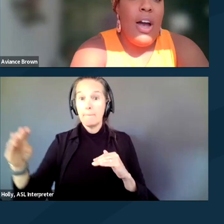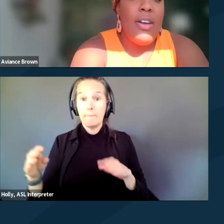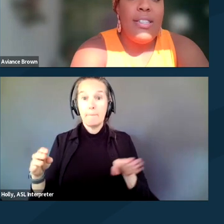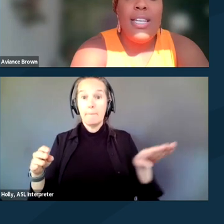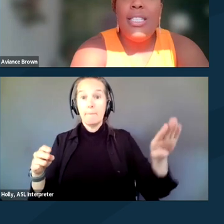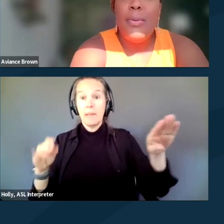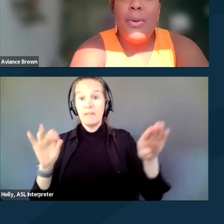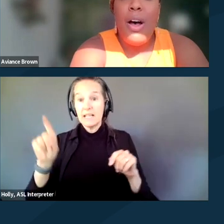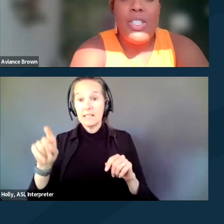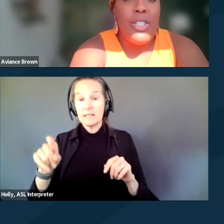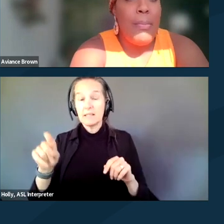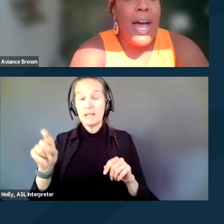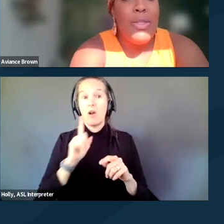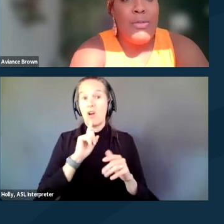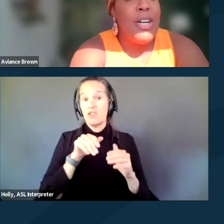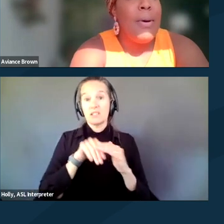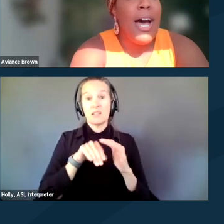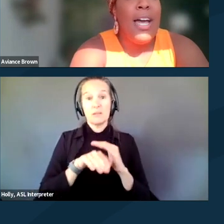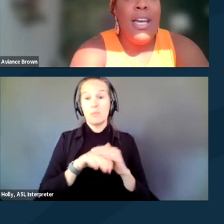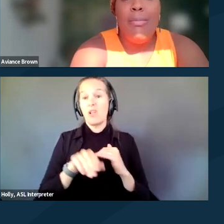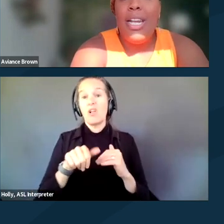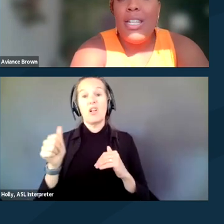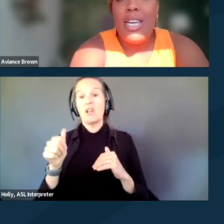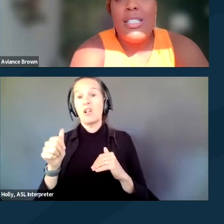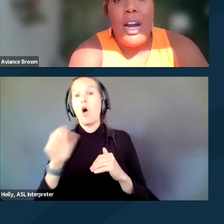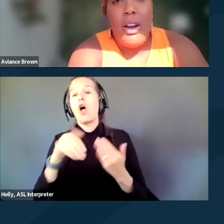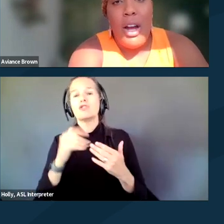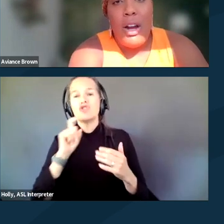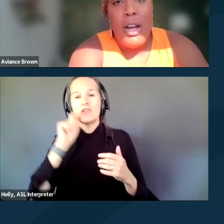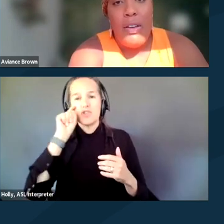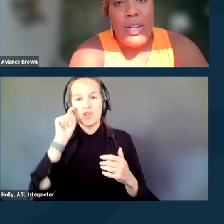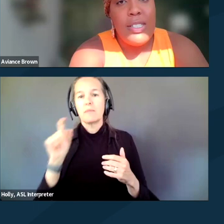Are there accessible all gender bathrooms nearby? Many of the things that our friends